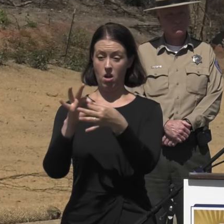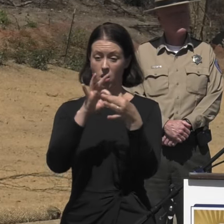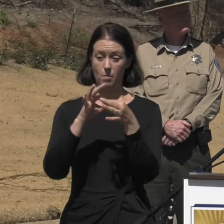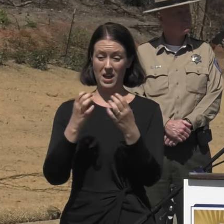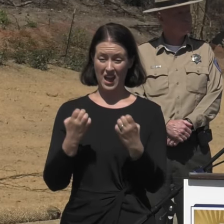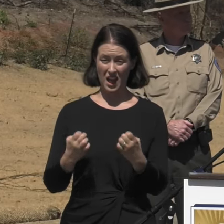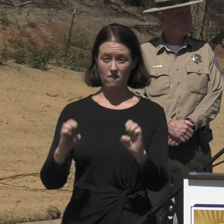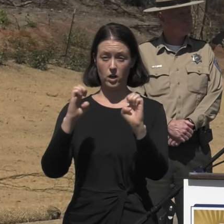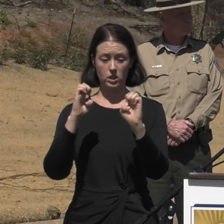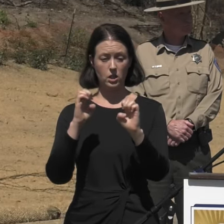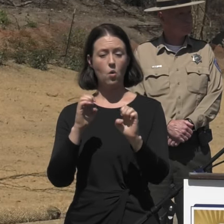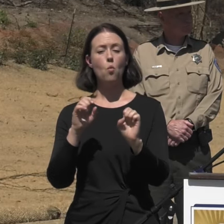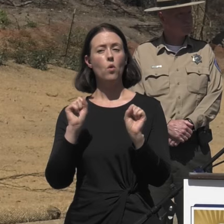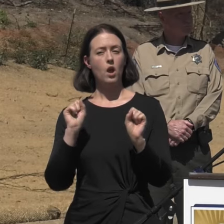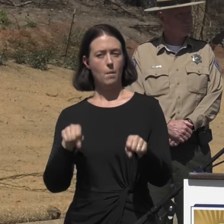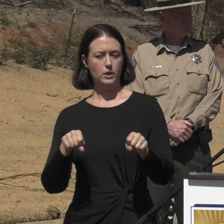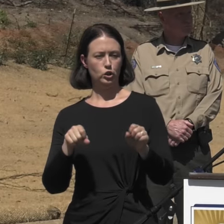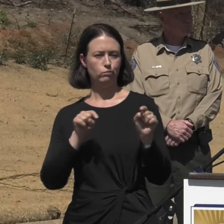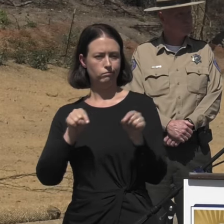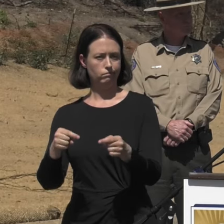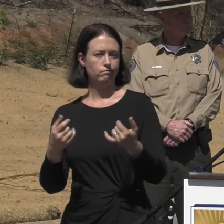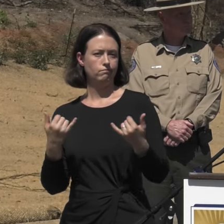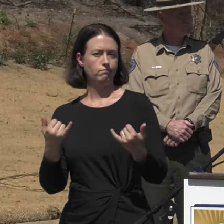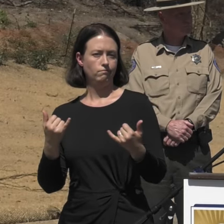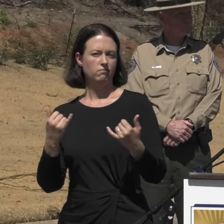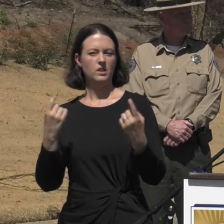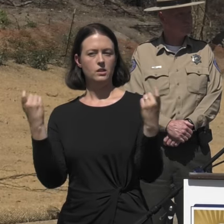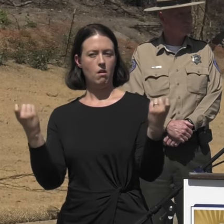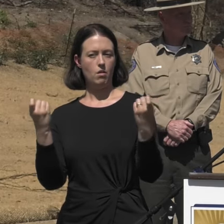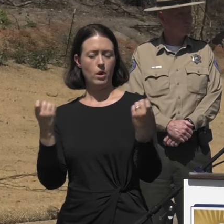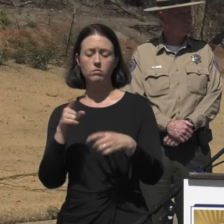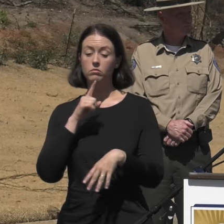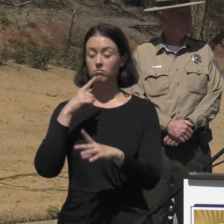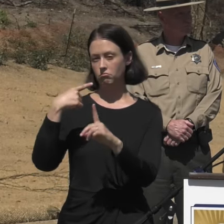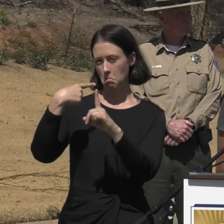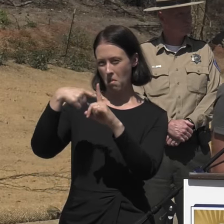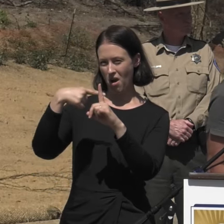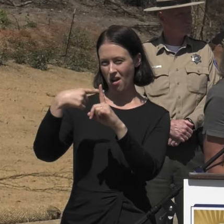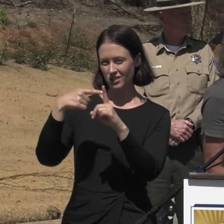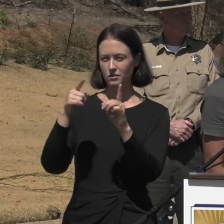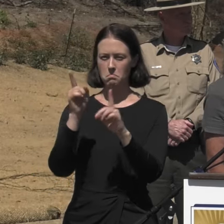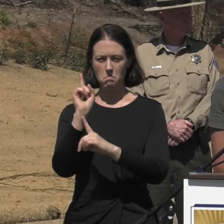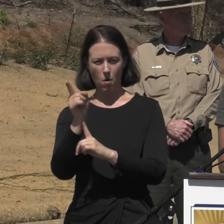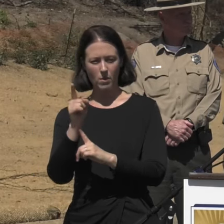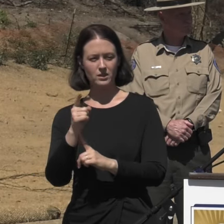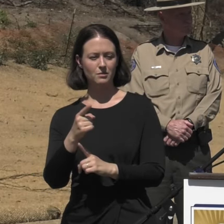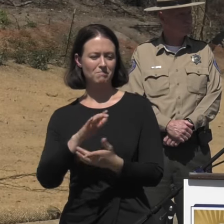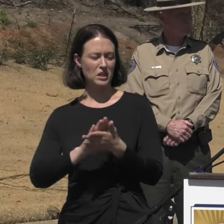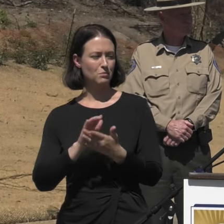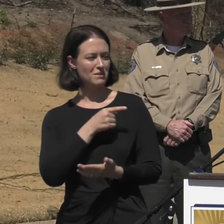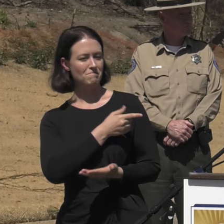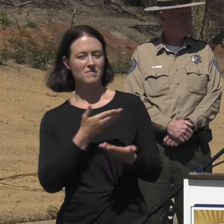able to be here today. And this is a very positive thing, and it's nice to be with these individuals on a positive day,